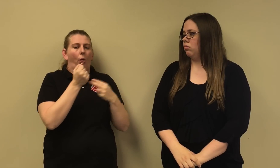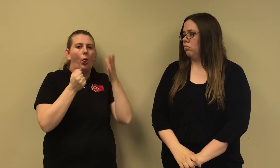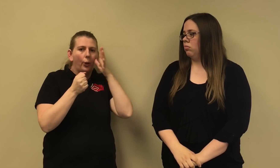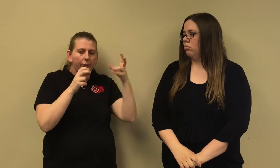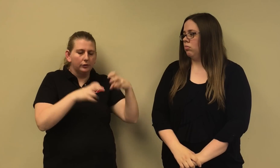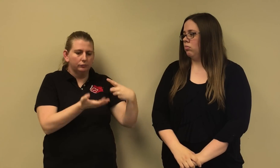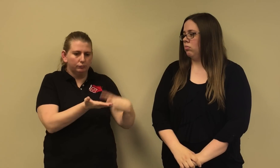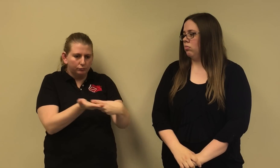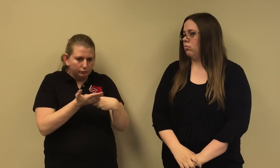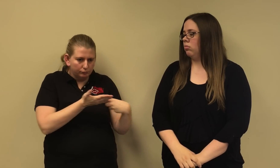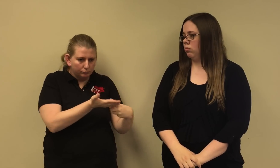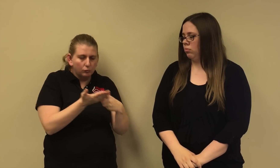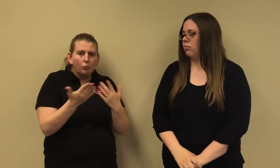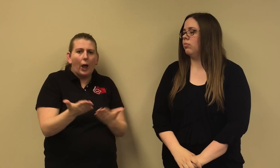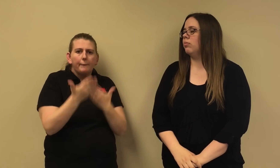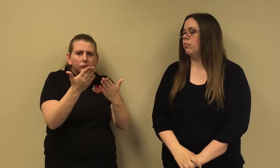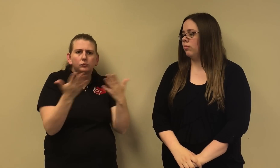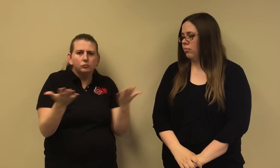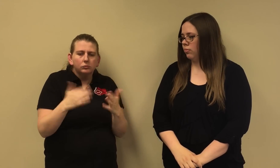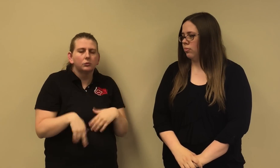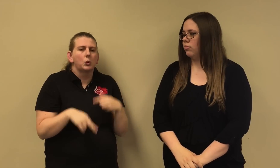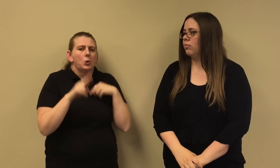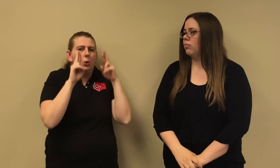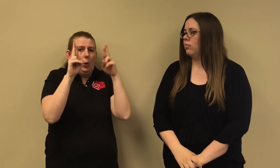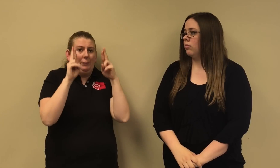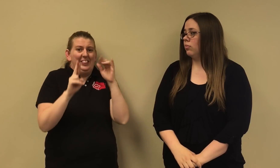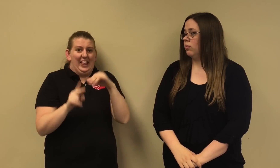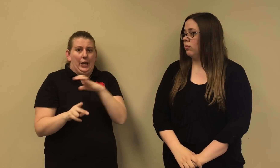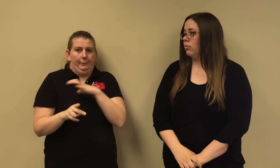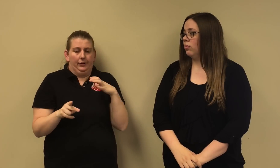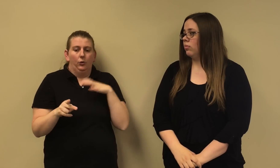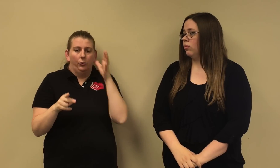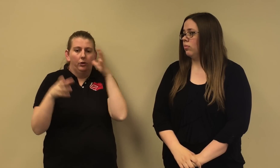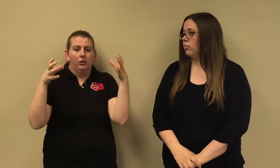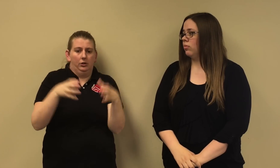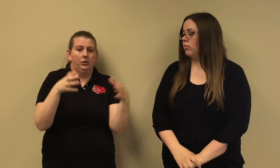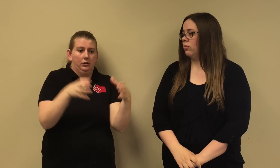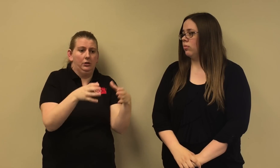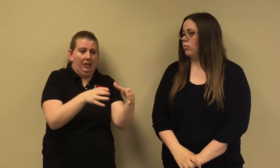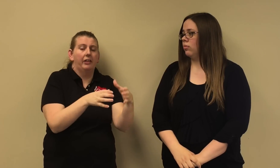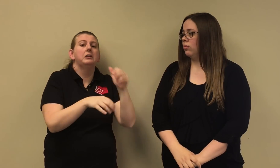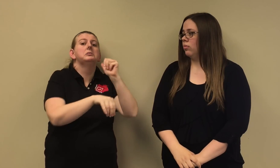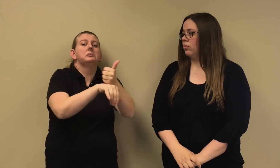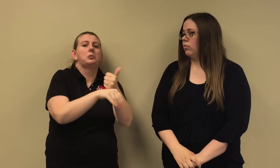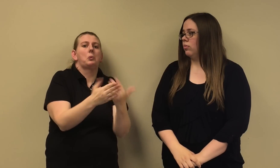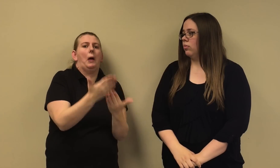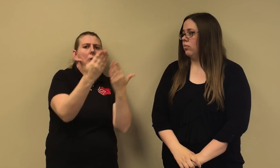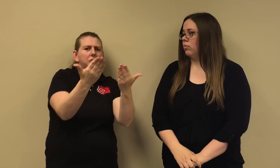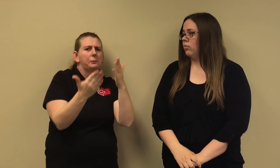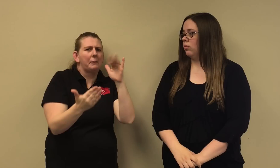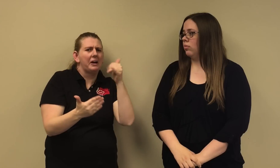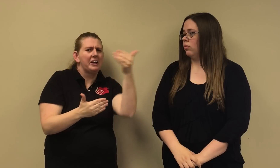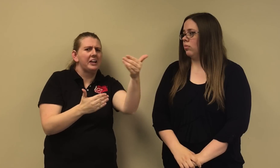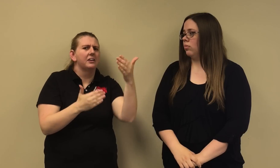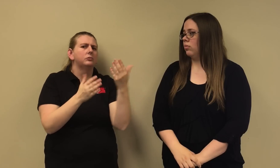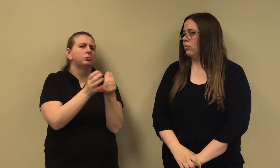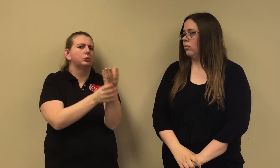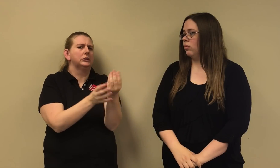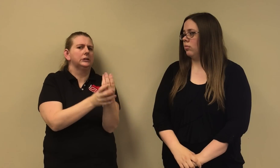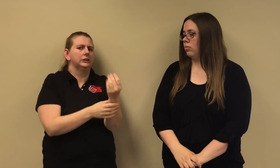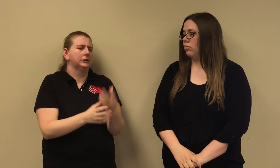Both Board will have joint discussion after the committee meets several times and hopefully that will happen sometimes late spring.